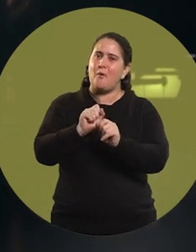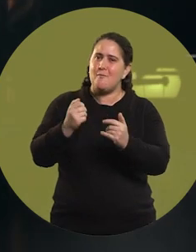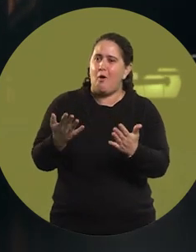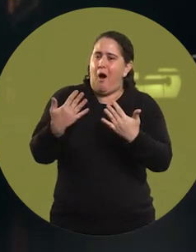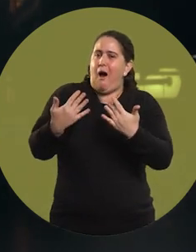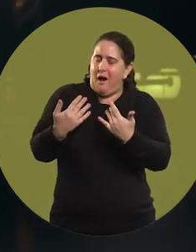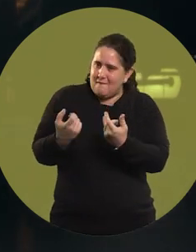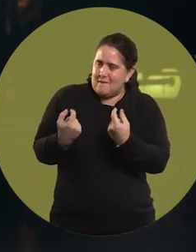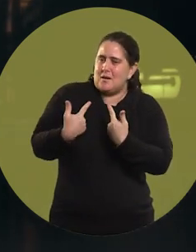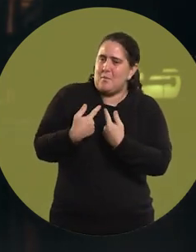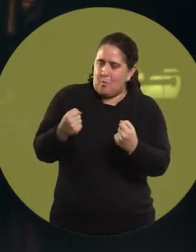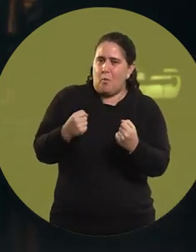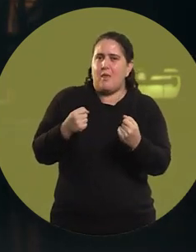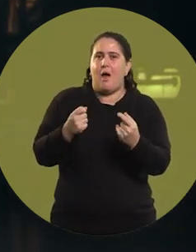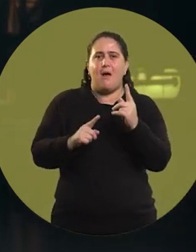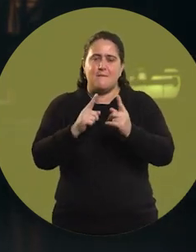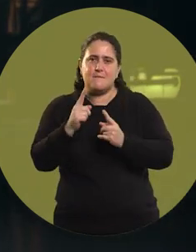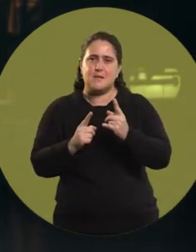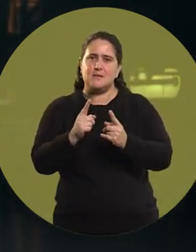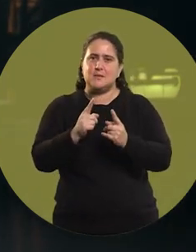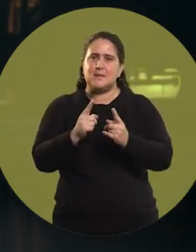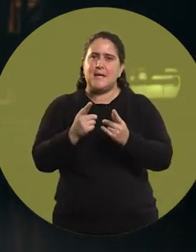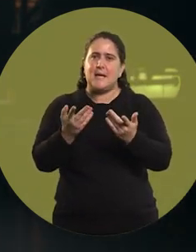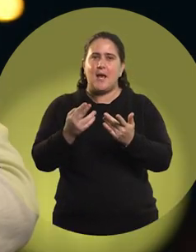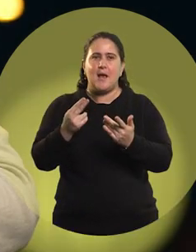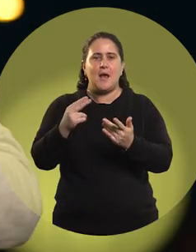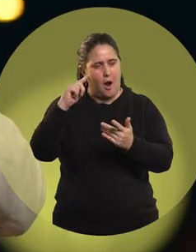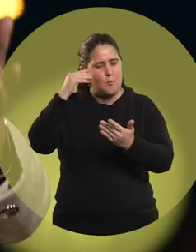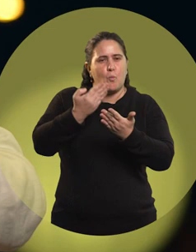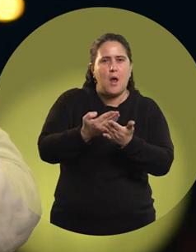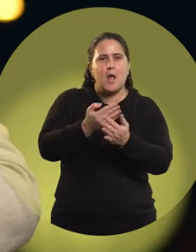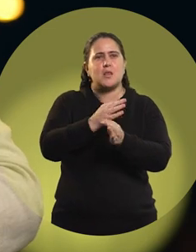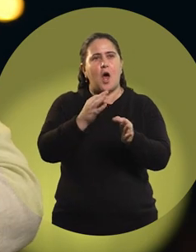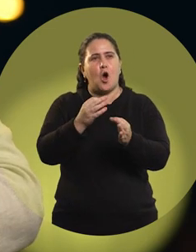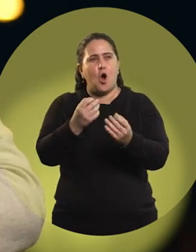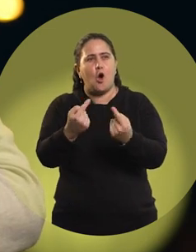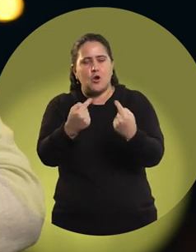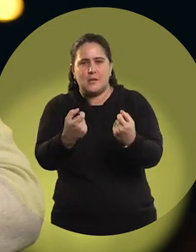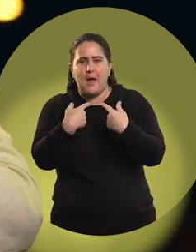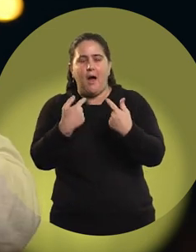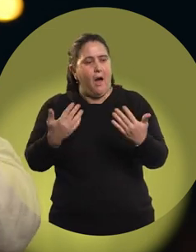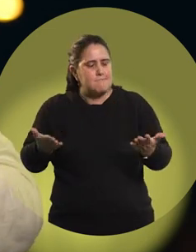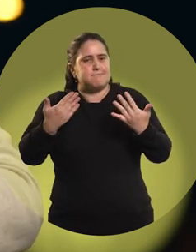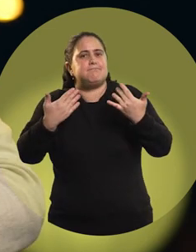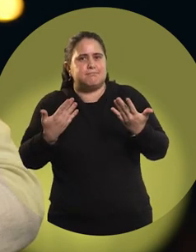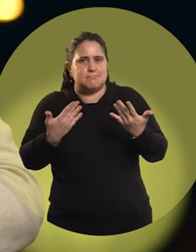the motivation to face a lot of proposals and what prompted me to